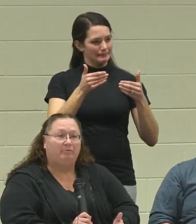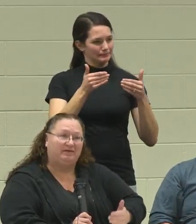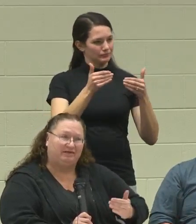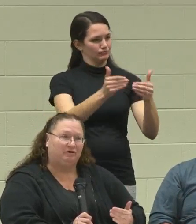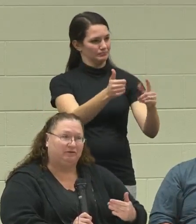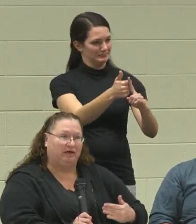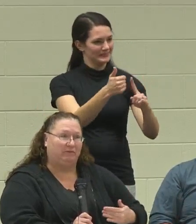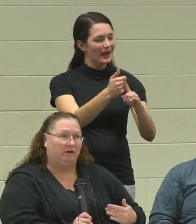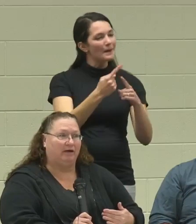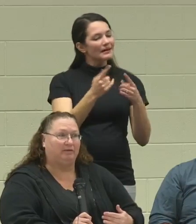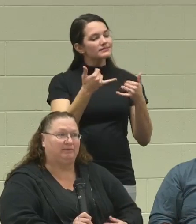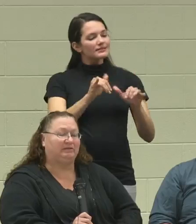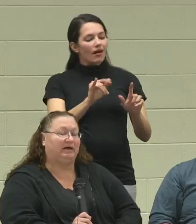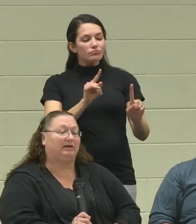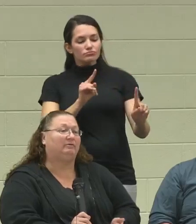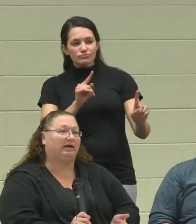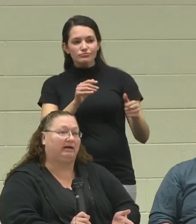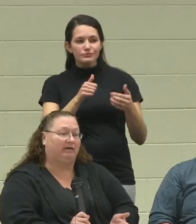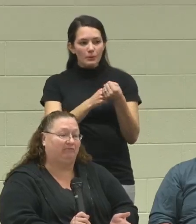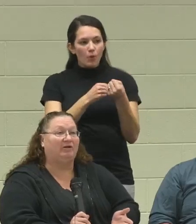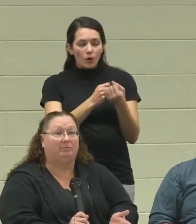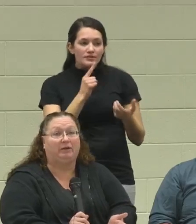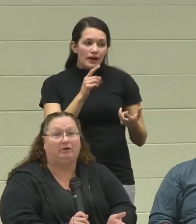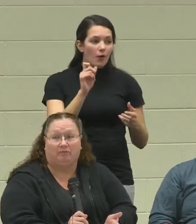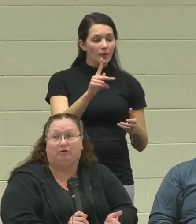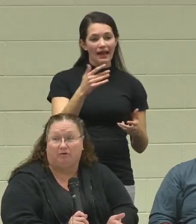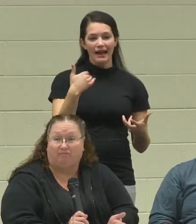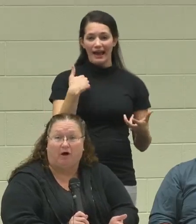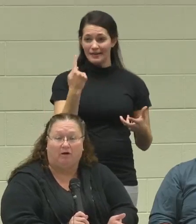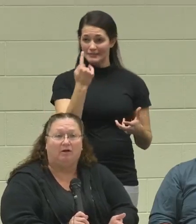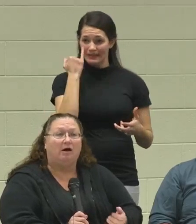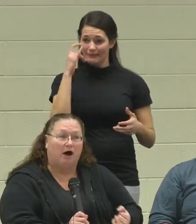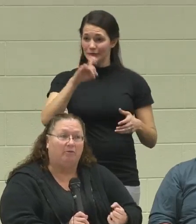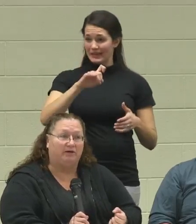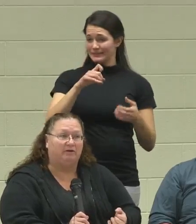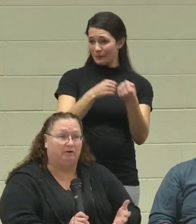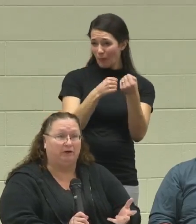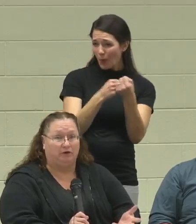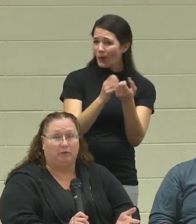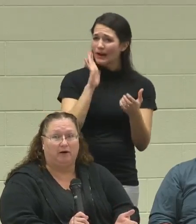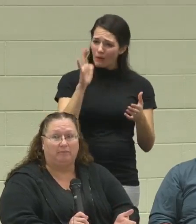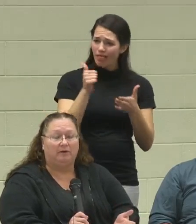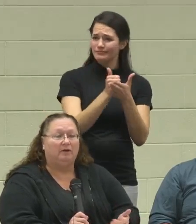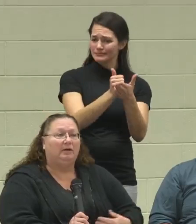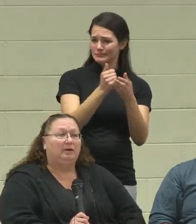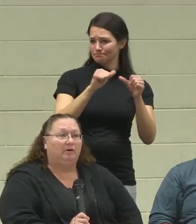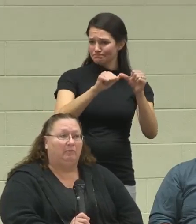but still stay behind them and say, "OK, I've got the pillow, if you're going to fall. I'll be there to pick you up."